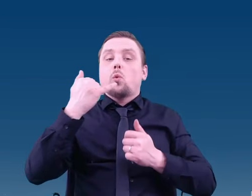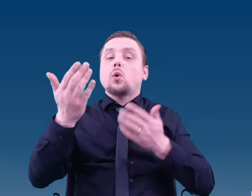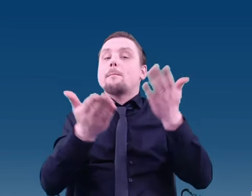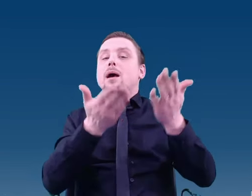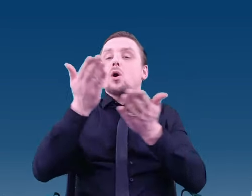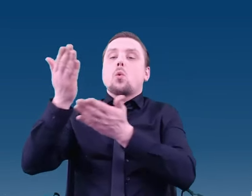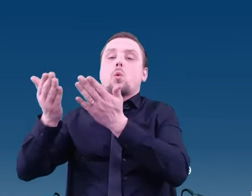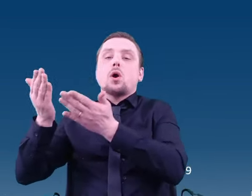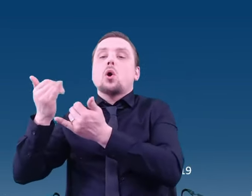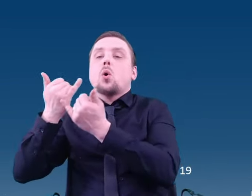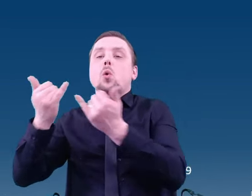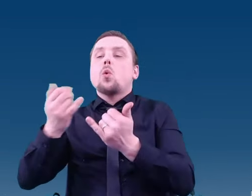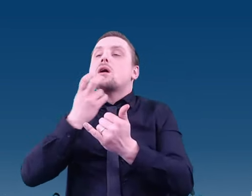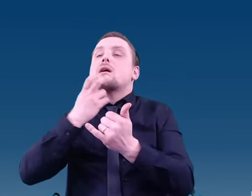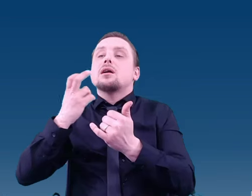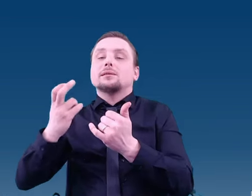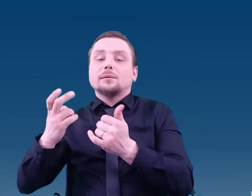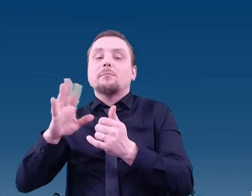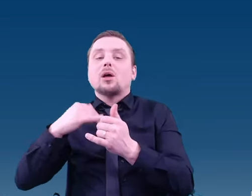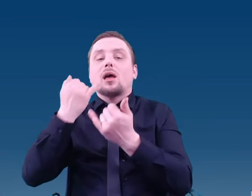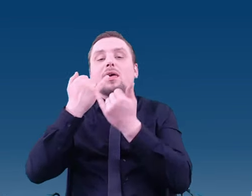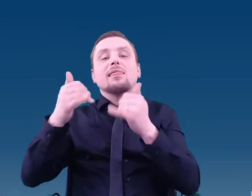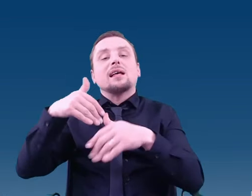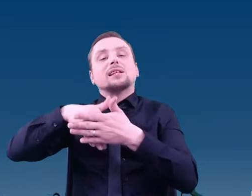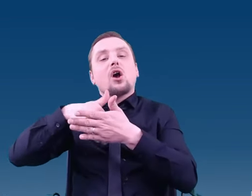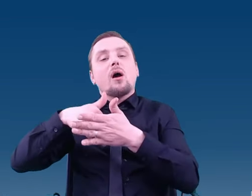charges behave differently in electric and magnetic fields,